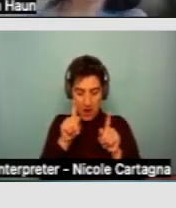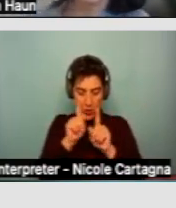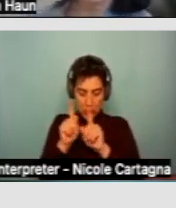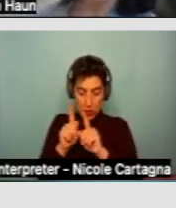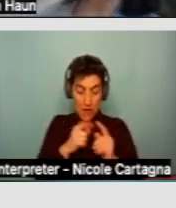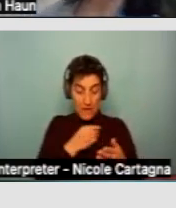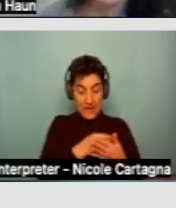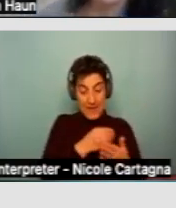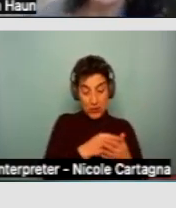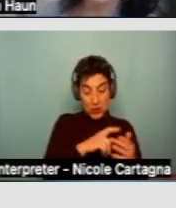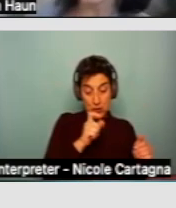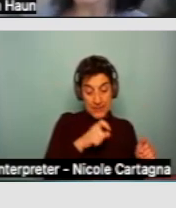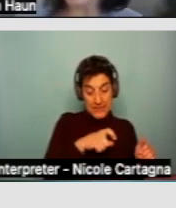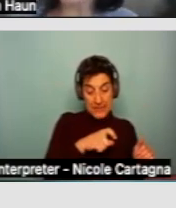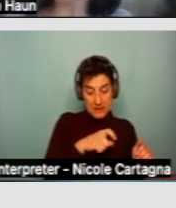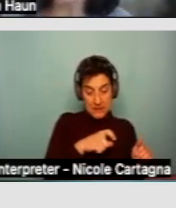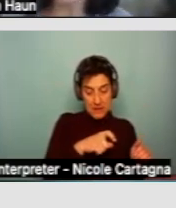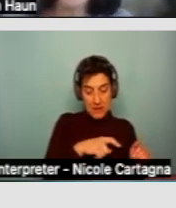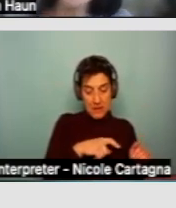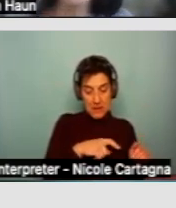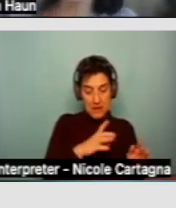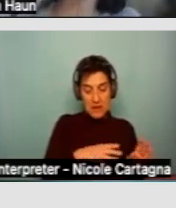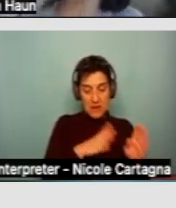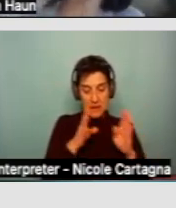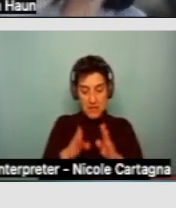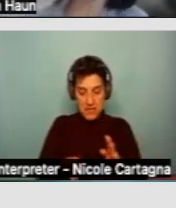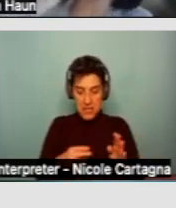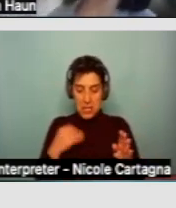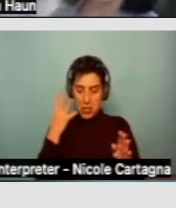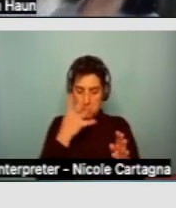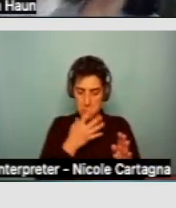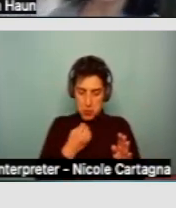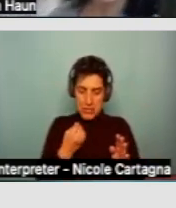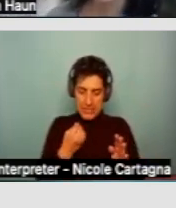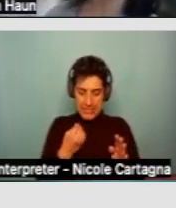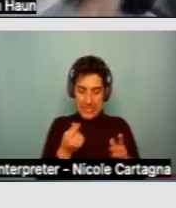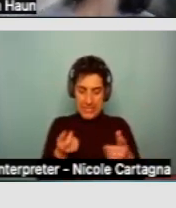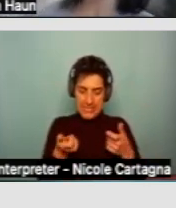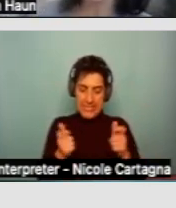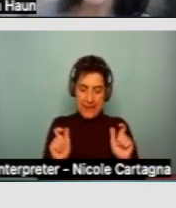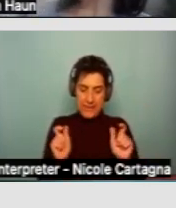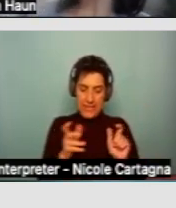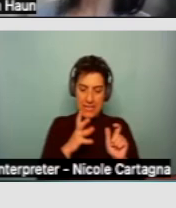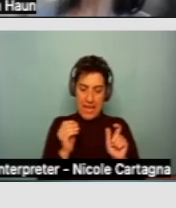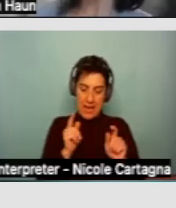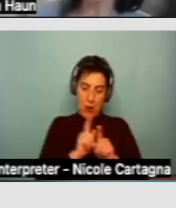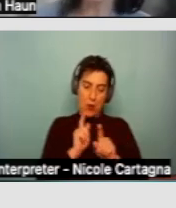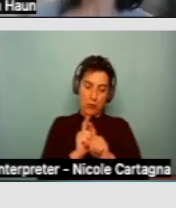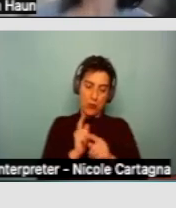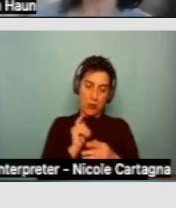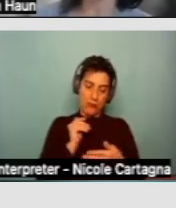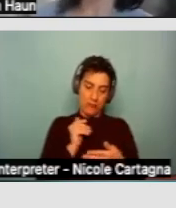need, there does need to be a pretty significant, fairly imminent risk to that person's health